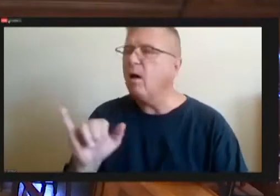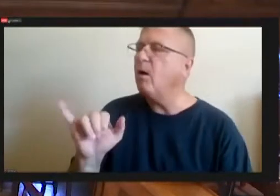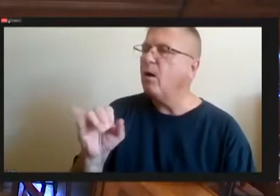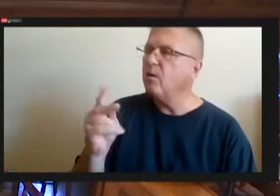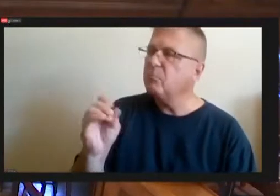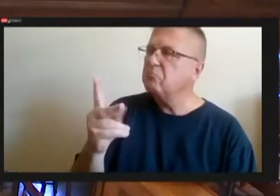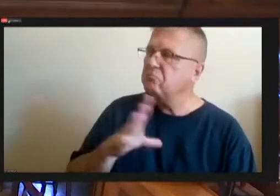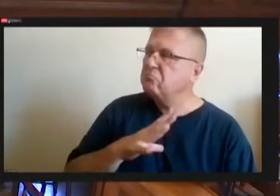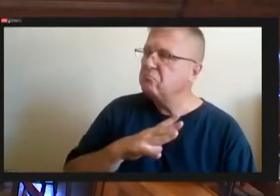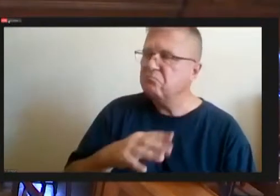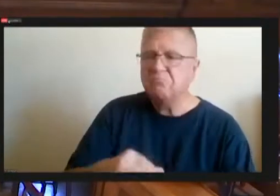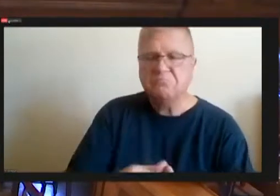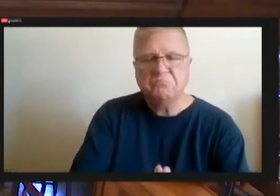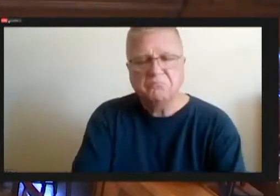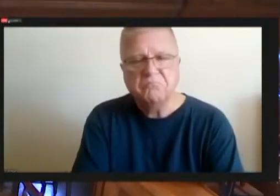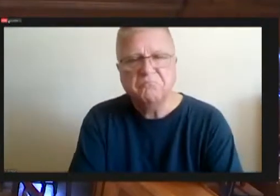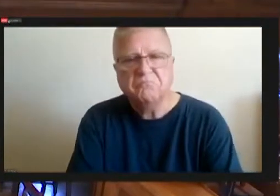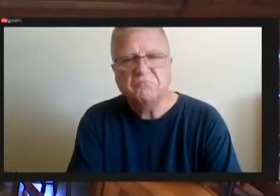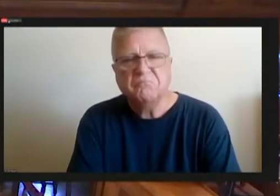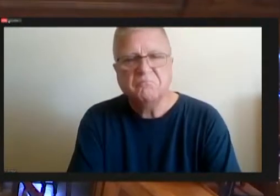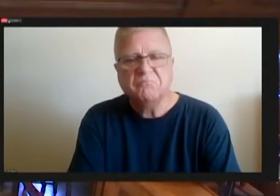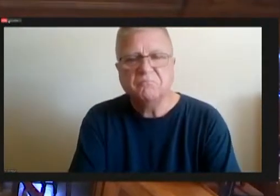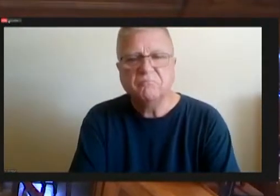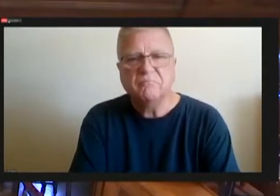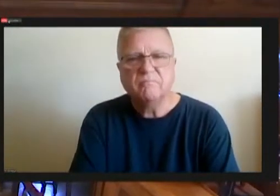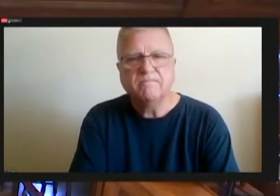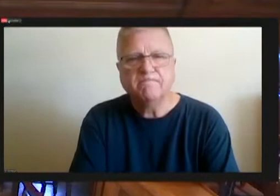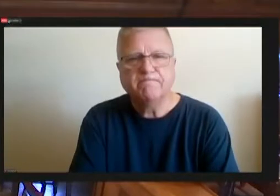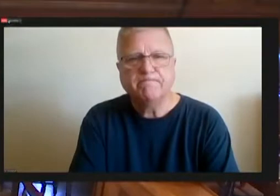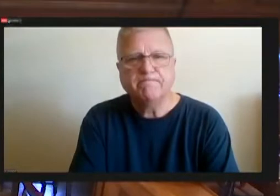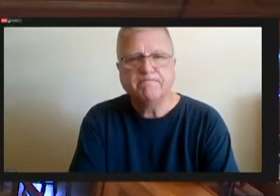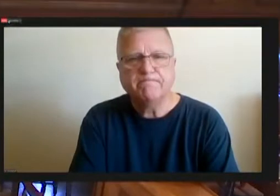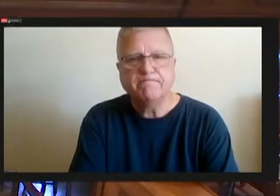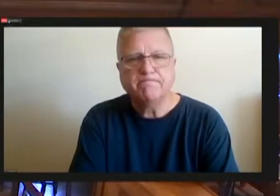director. Okay. favor say aye. Aye.